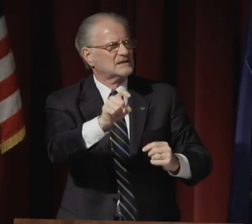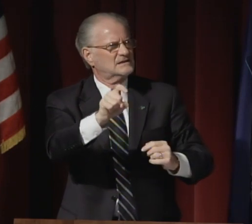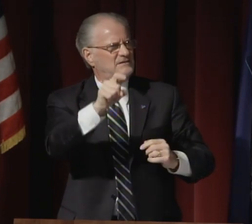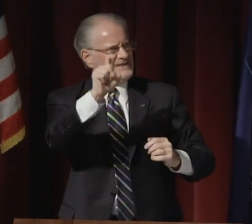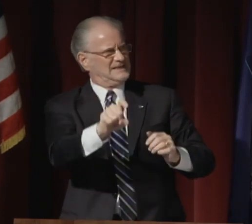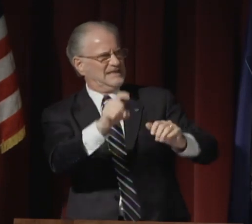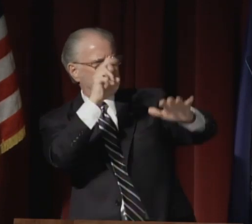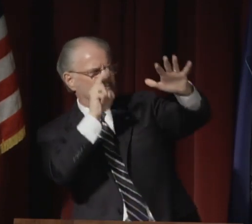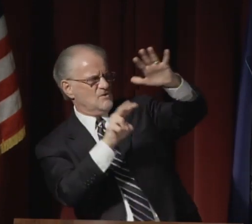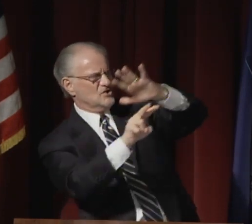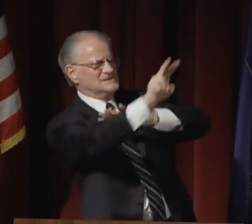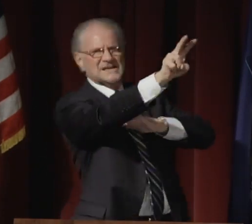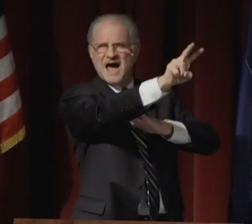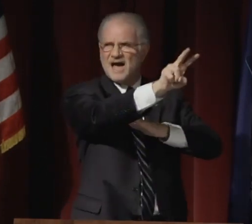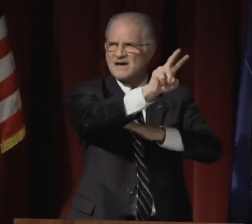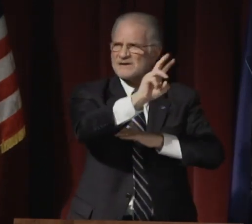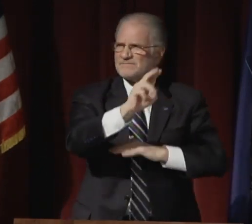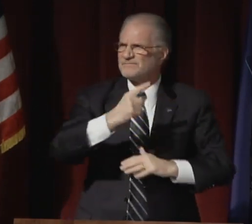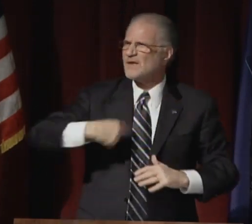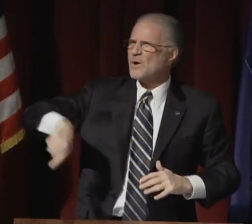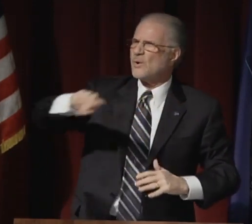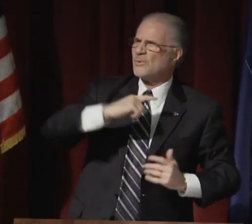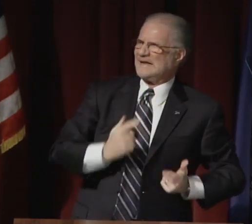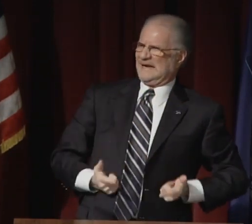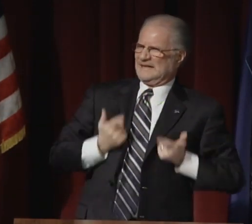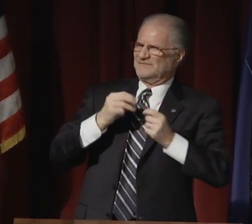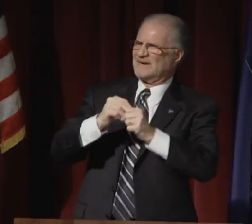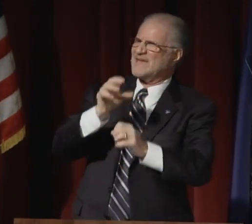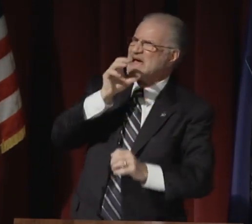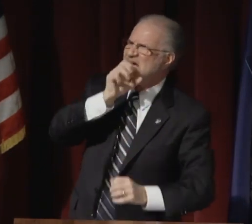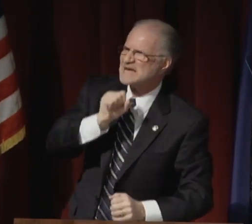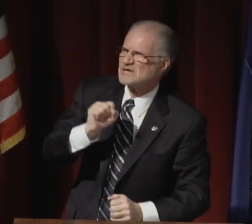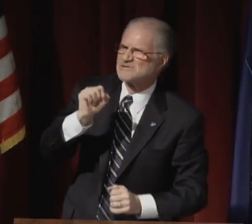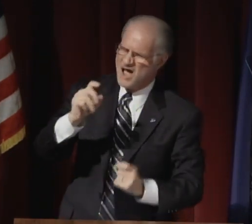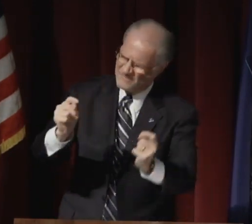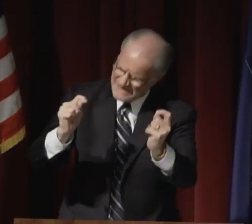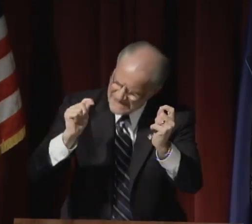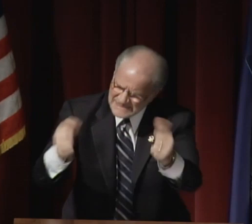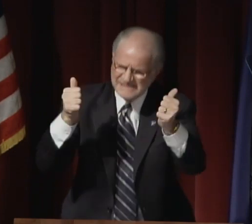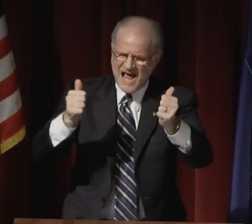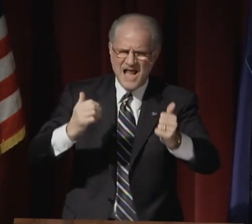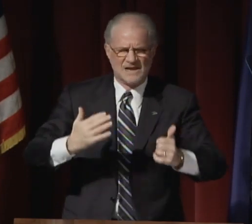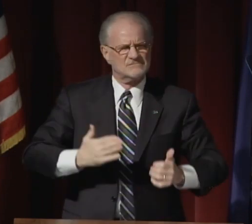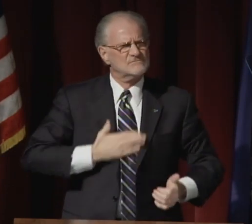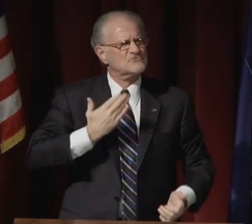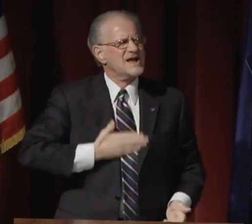Consider the needed foresight.